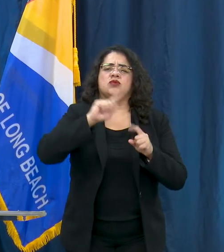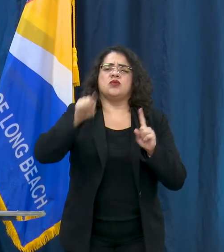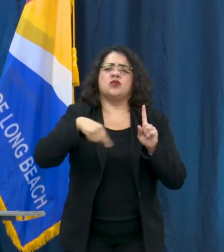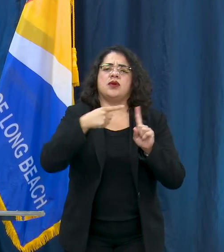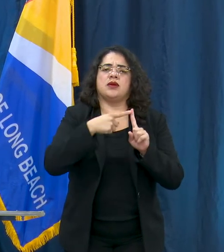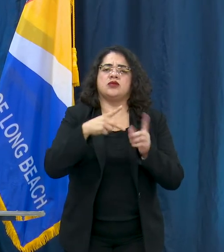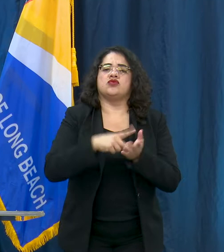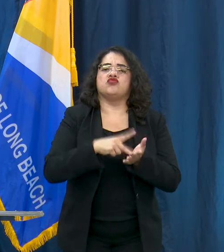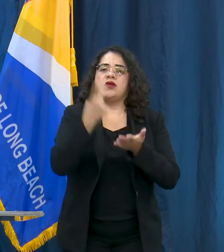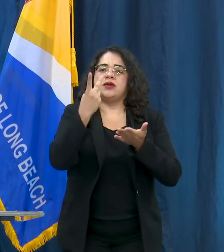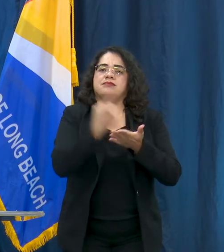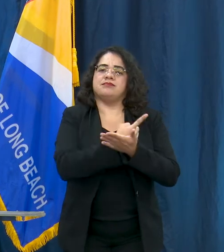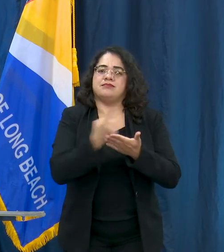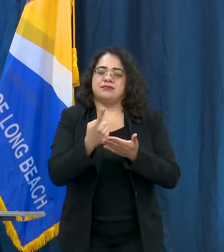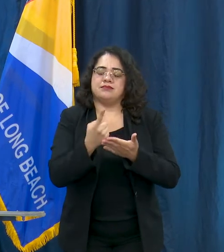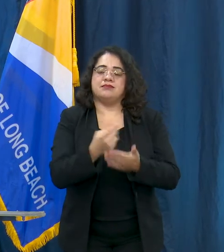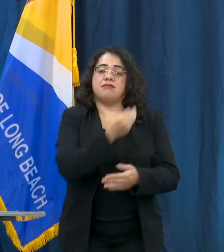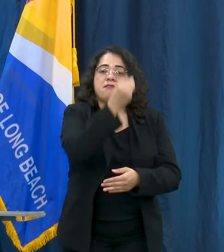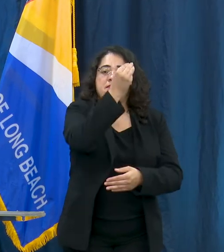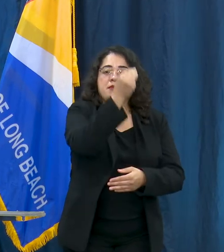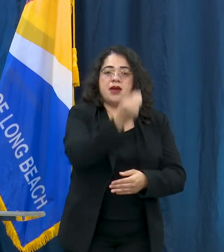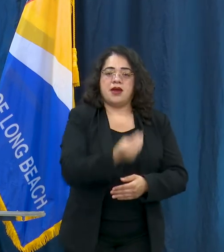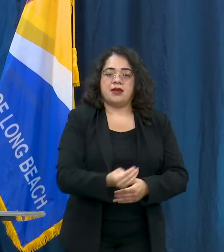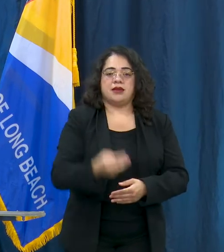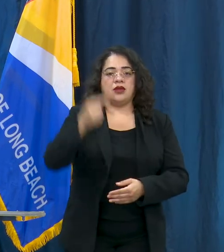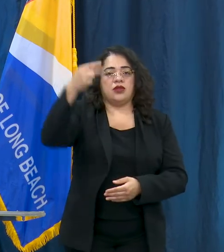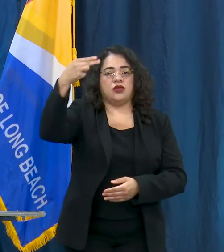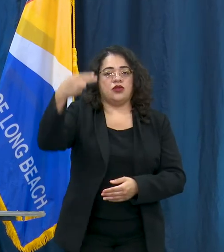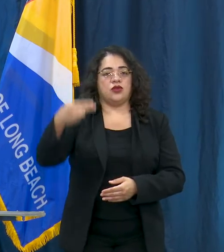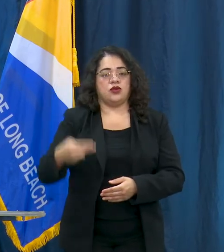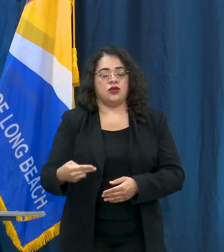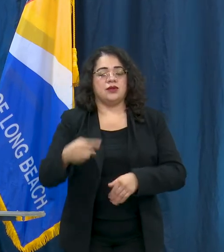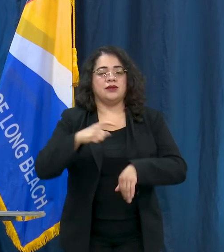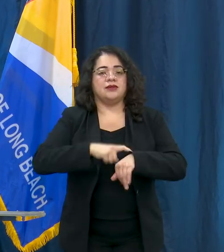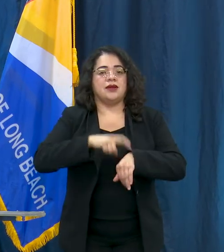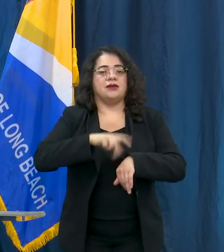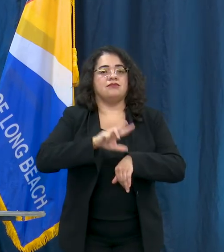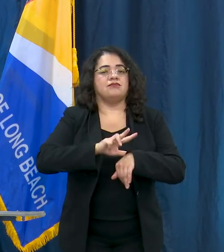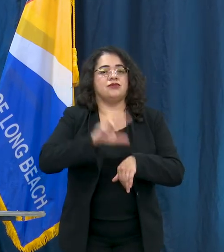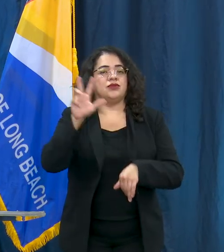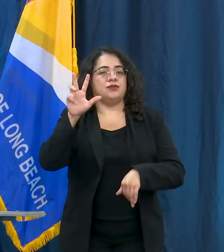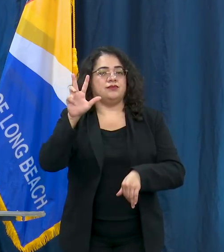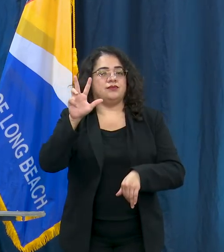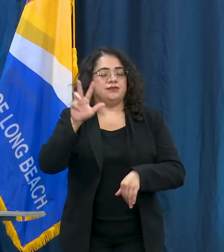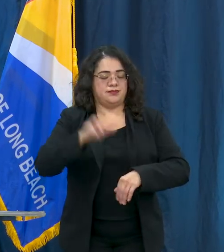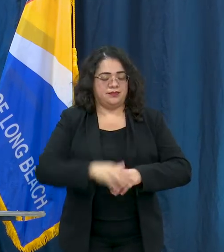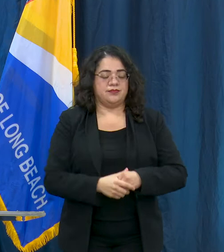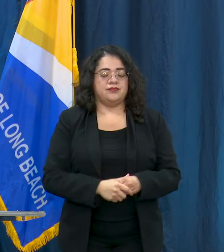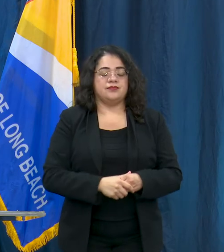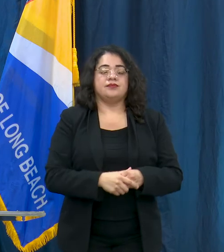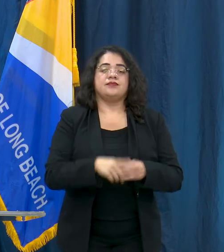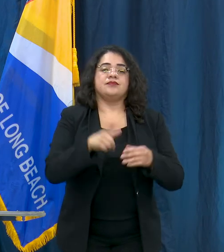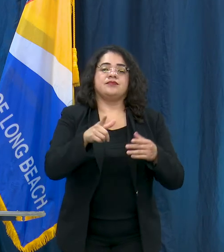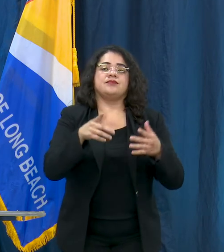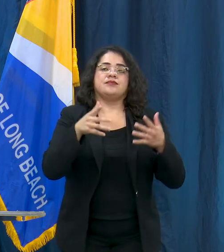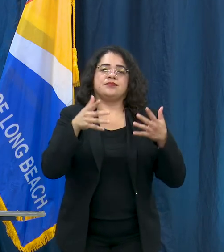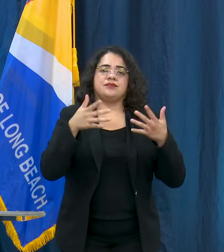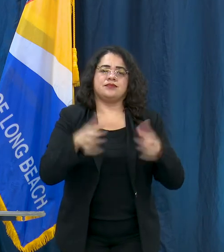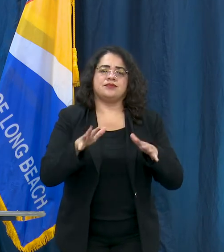Mondays and Thursdays at 3 p.m. As some of you already know because you visit our online dashboard,